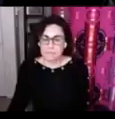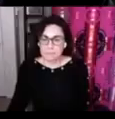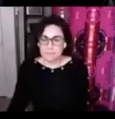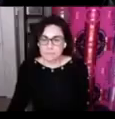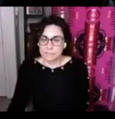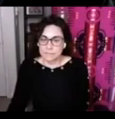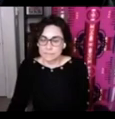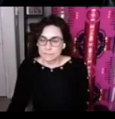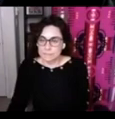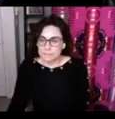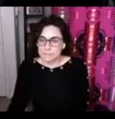research around that